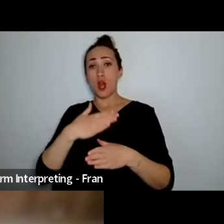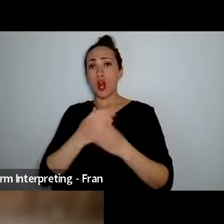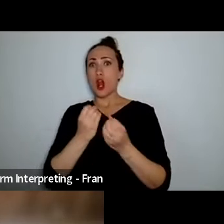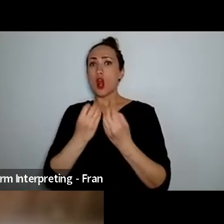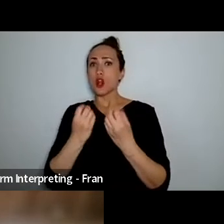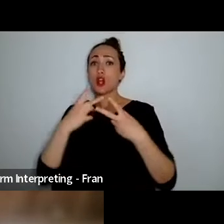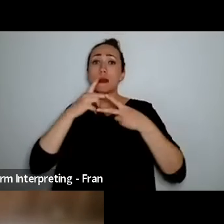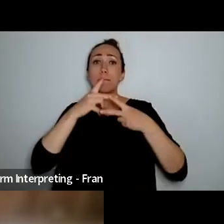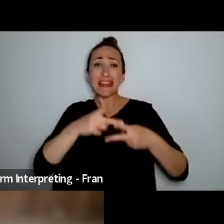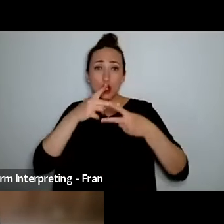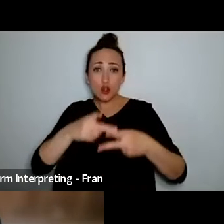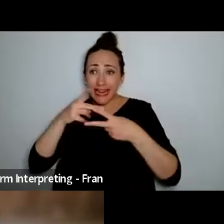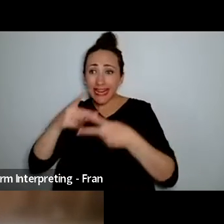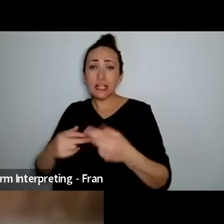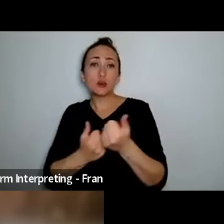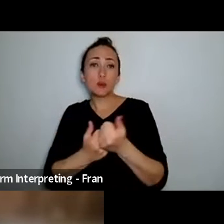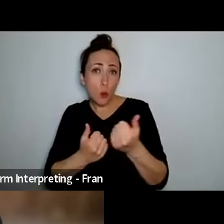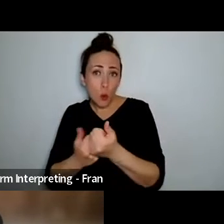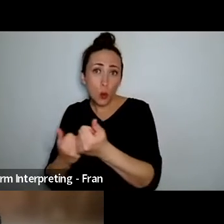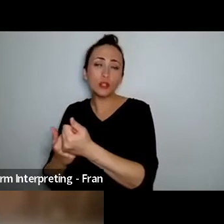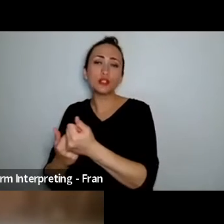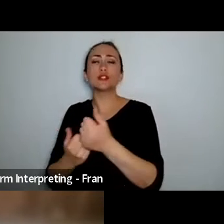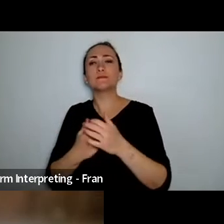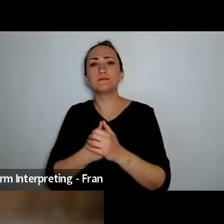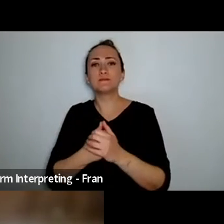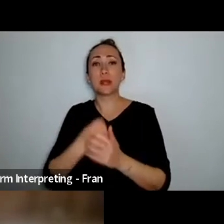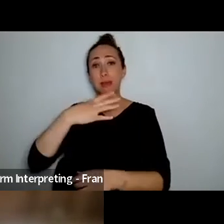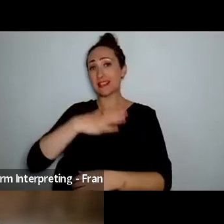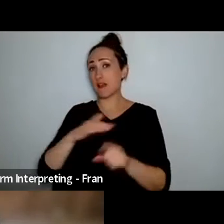obviously I've been in the position of Artistic Director and in that role of leadership